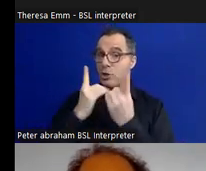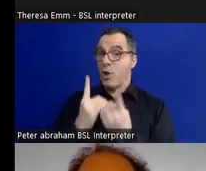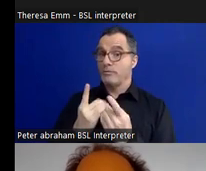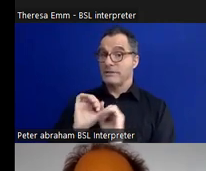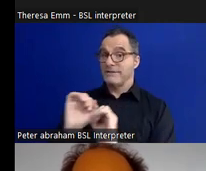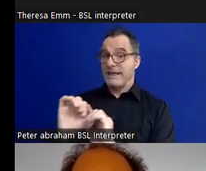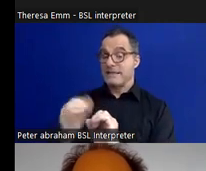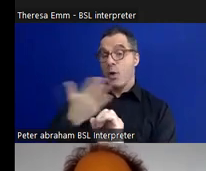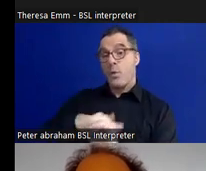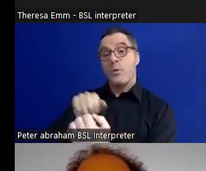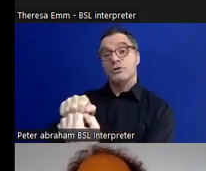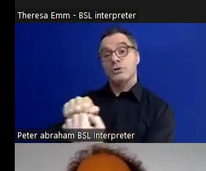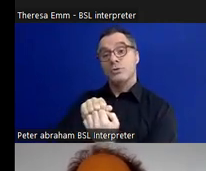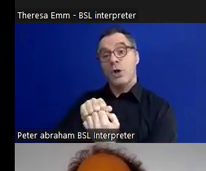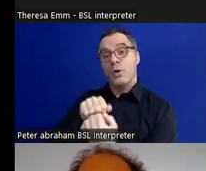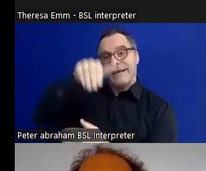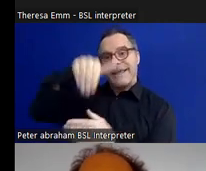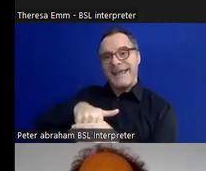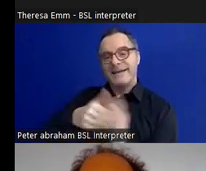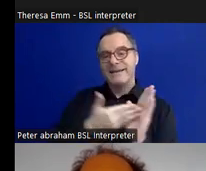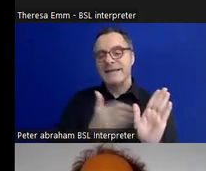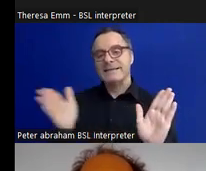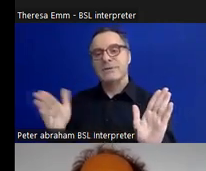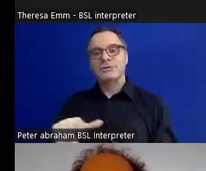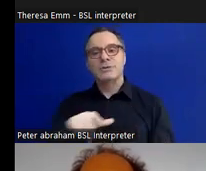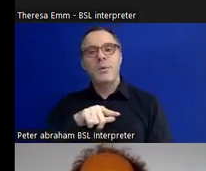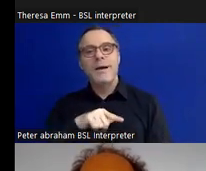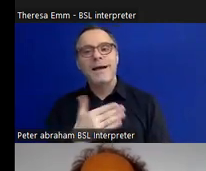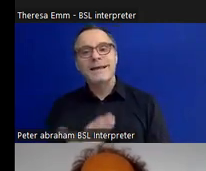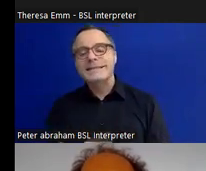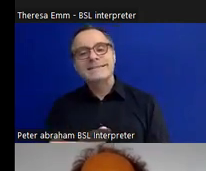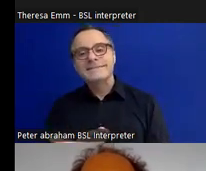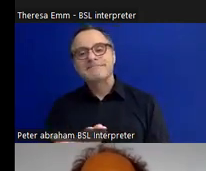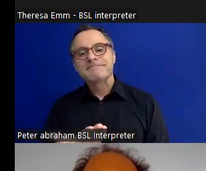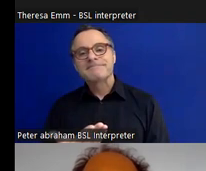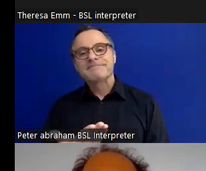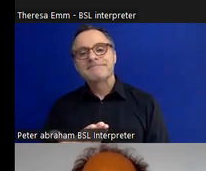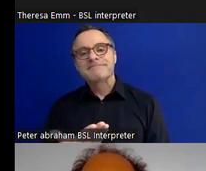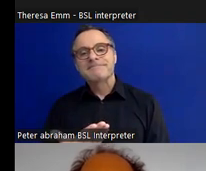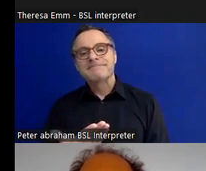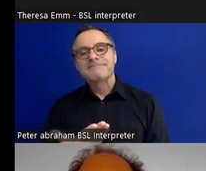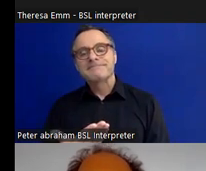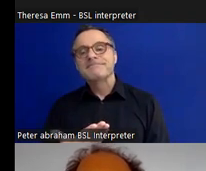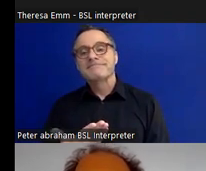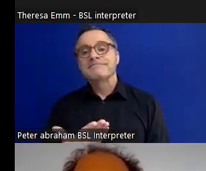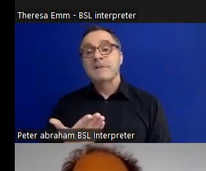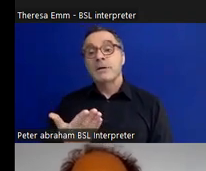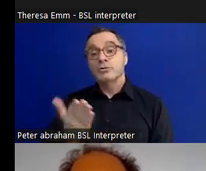to loan for the exhibition because, not just to give a nod to the work that Dennis has done but,